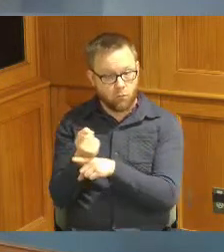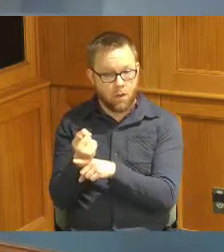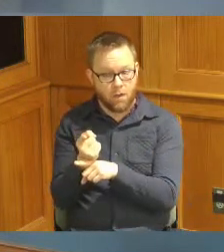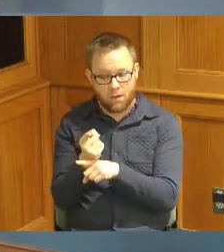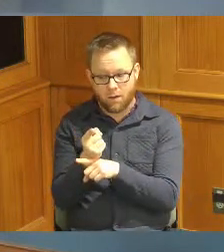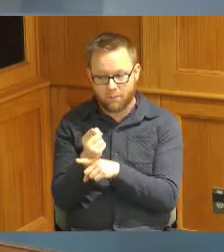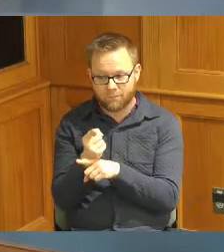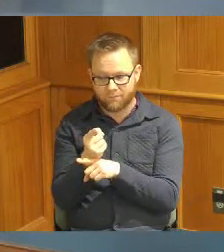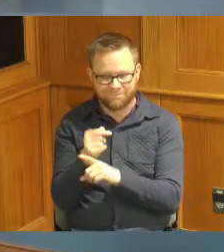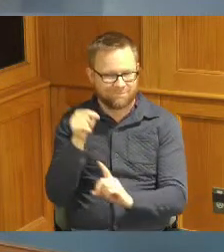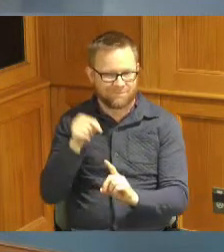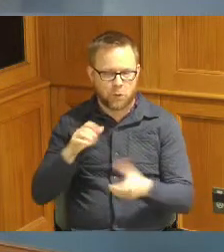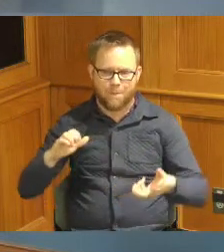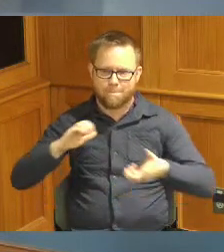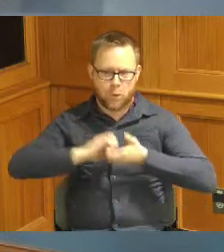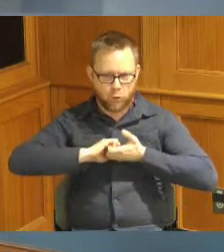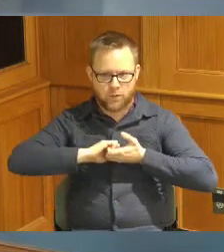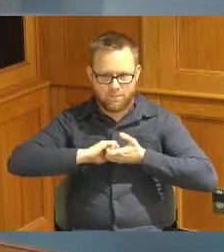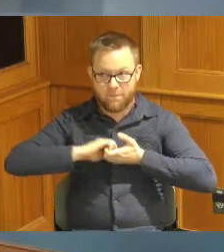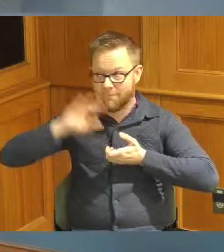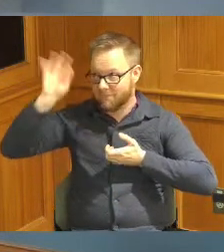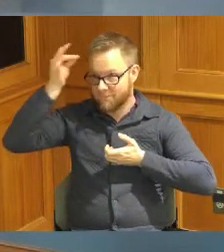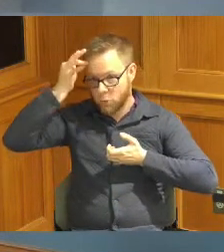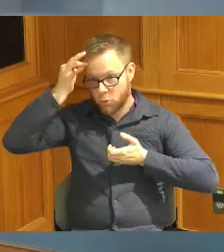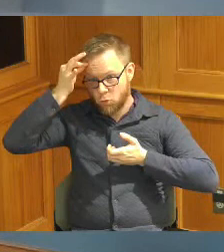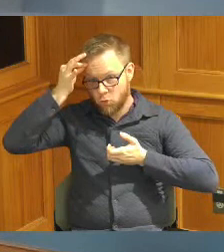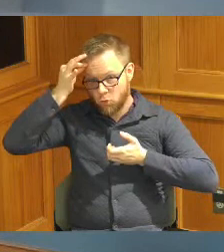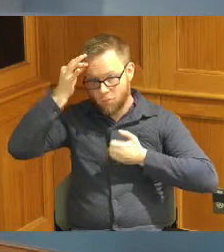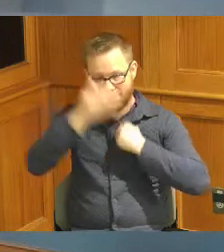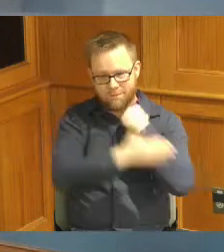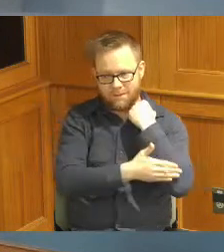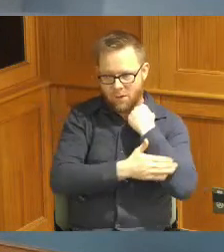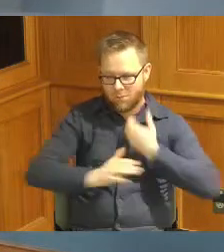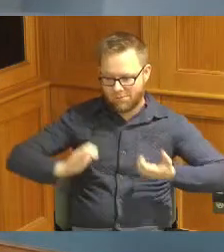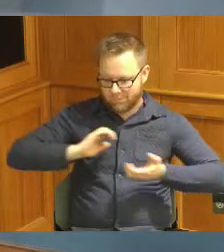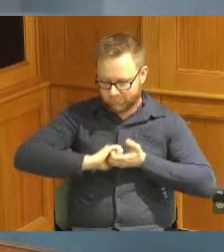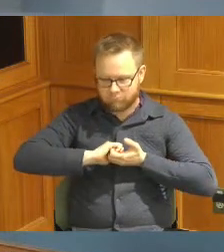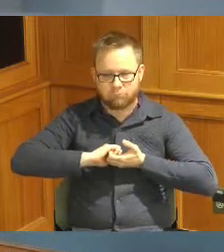this is a partnership though between the federal government and then us because they released the